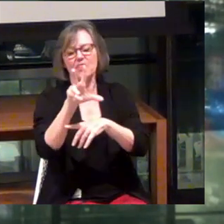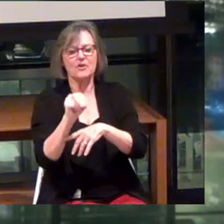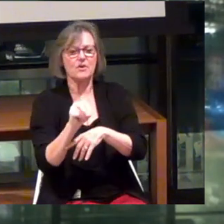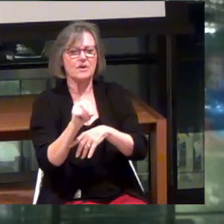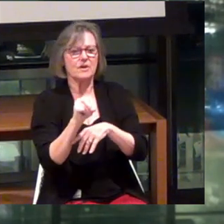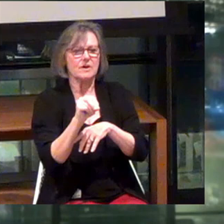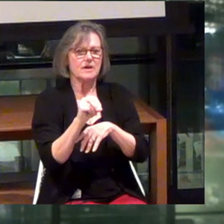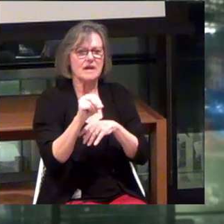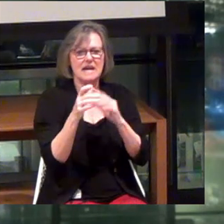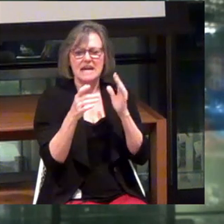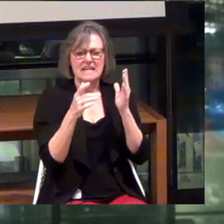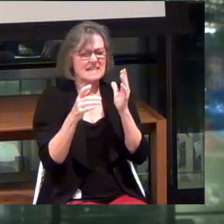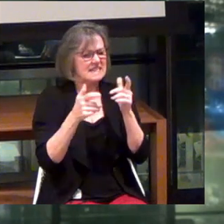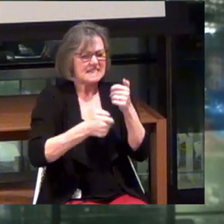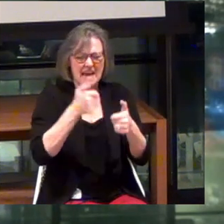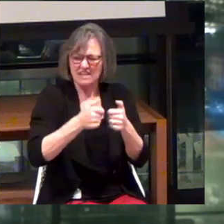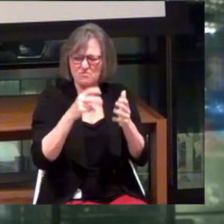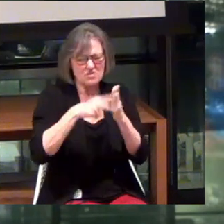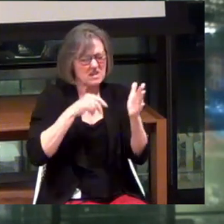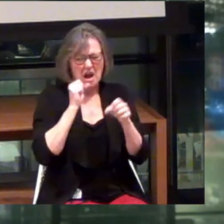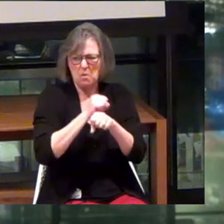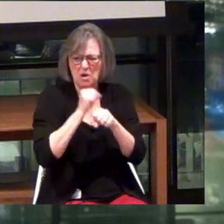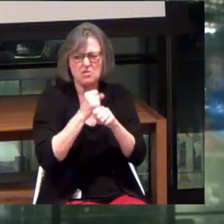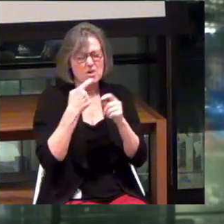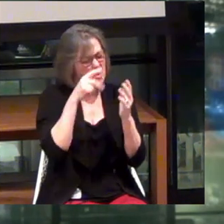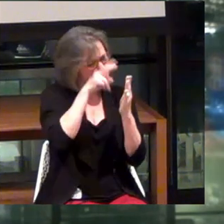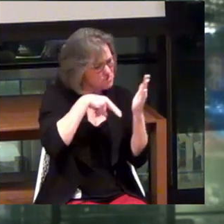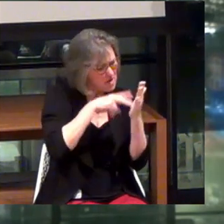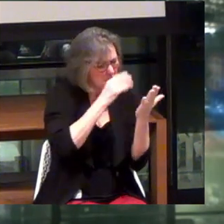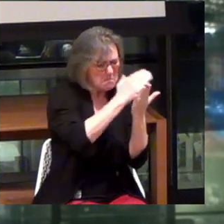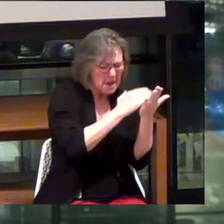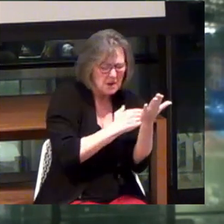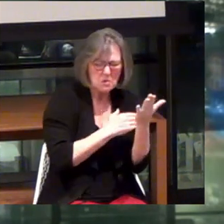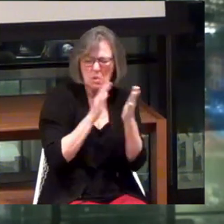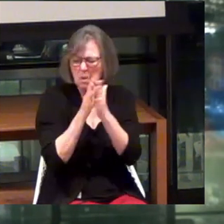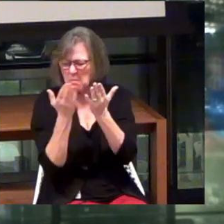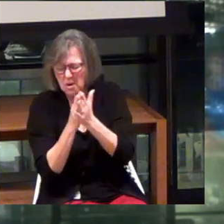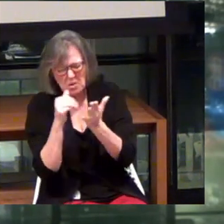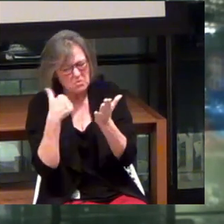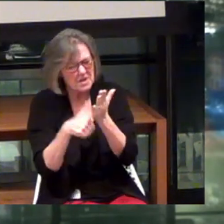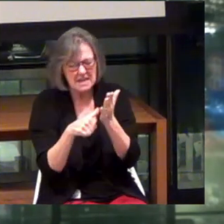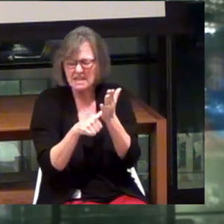text reading didn't work well. I was trying to read a menu or a book, or a letter.